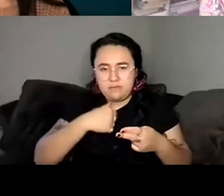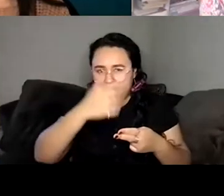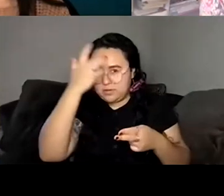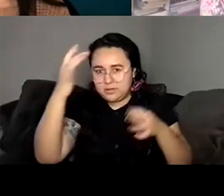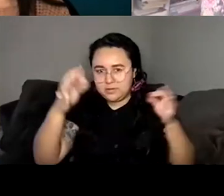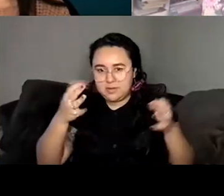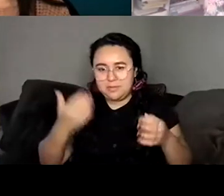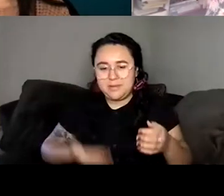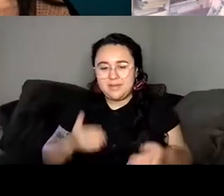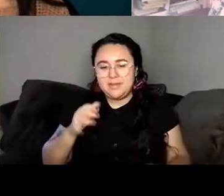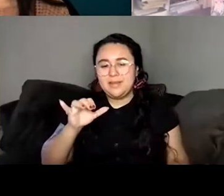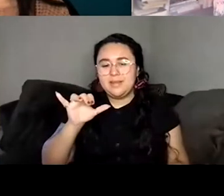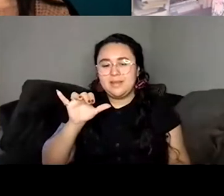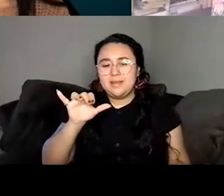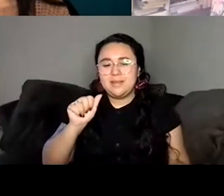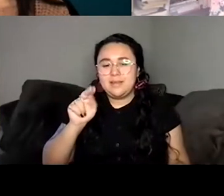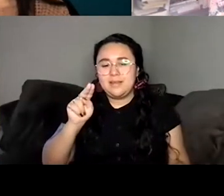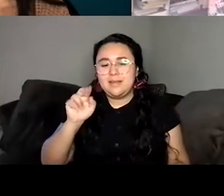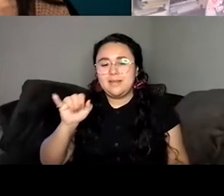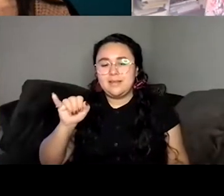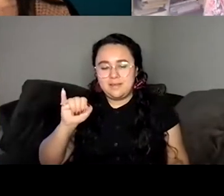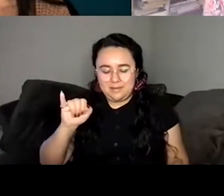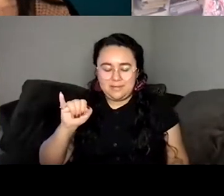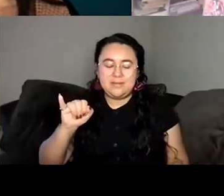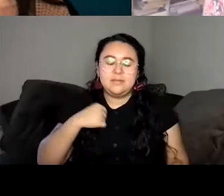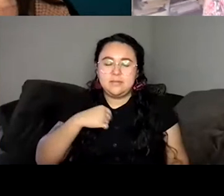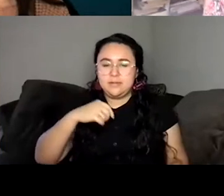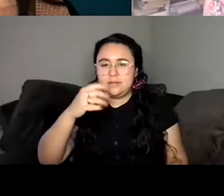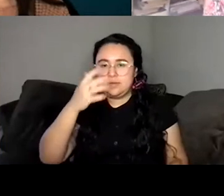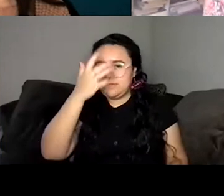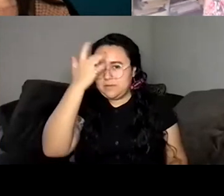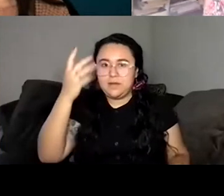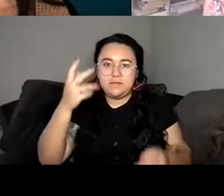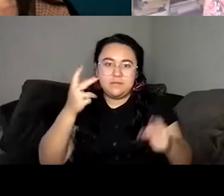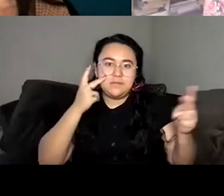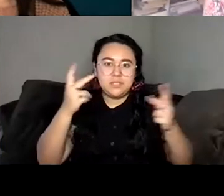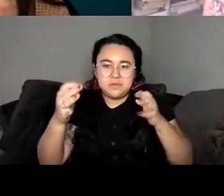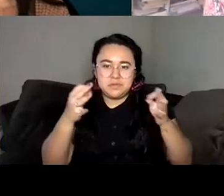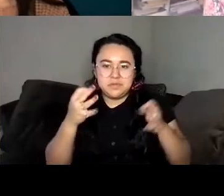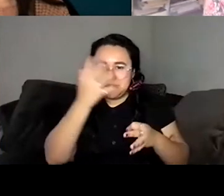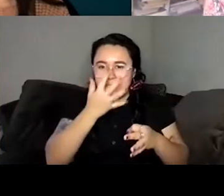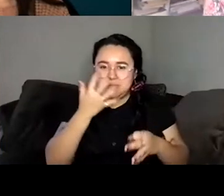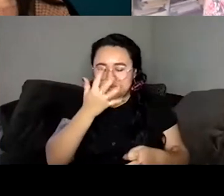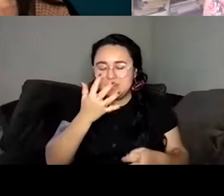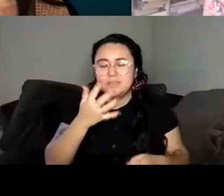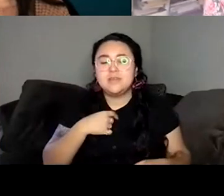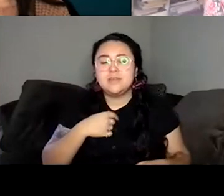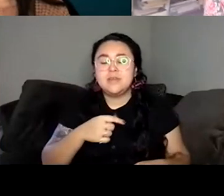I mean, you and I have visual description. I have shorter hair and short black hair.